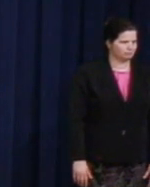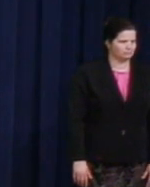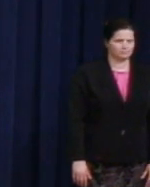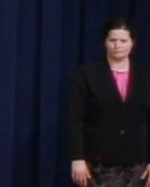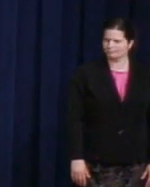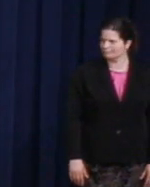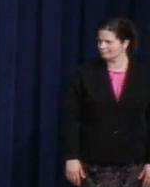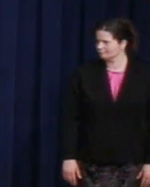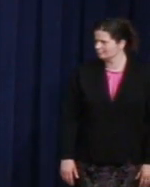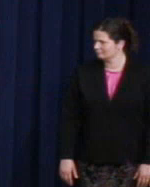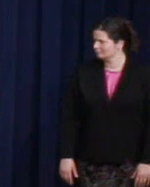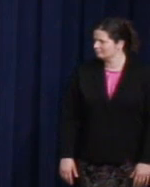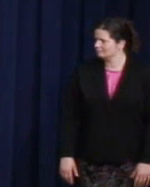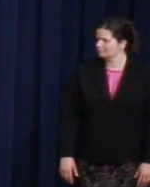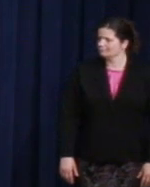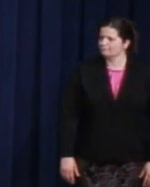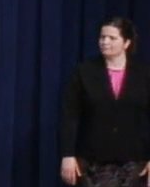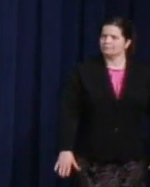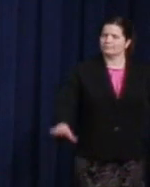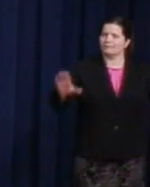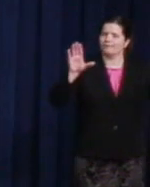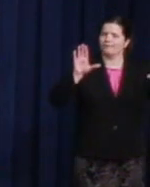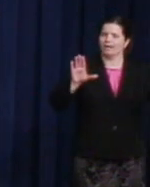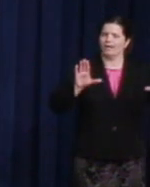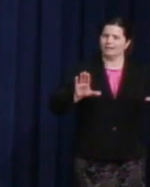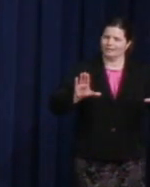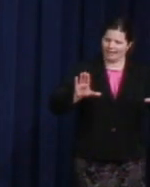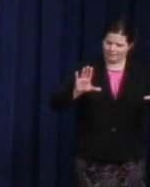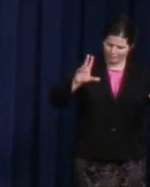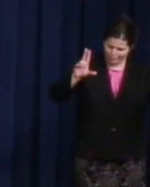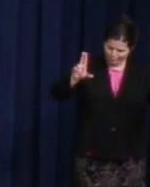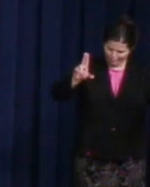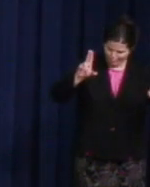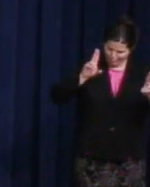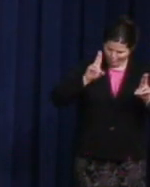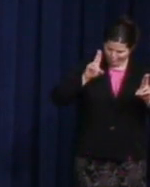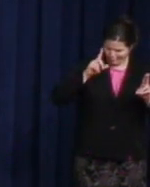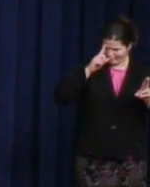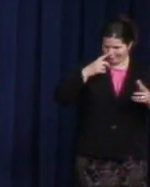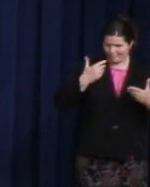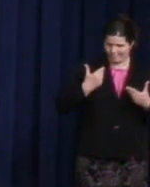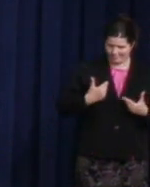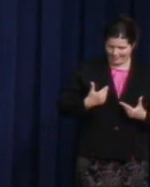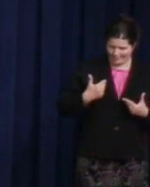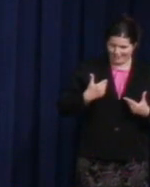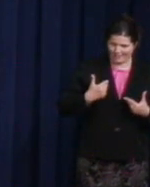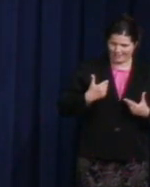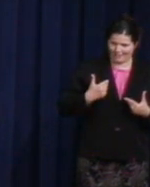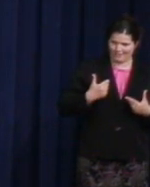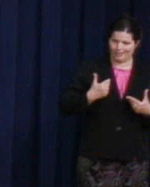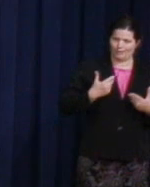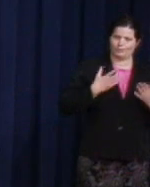It's a great honor for me to move into, into that global view, to be able to talk